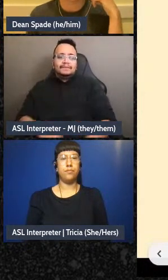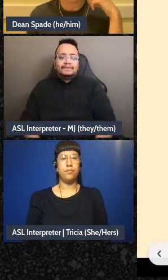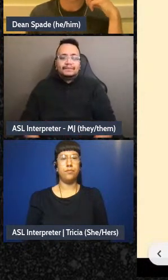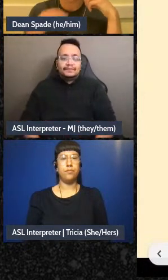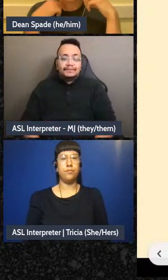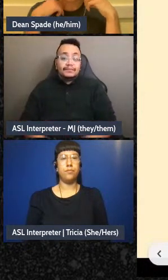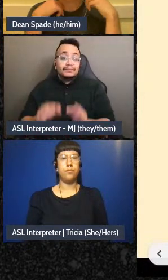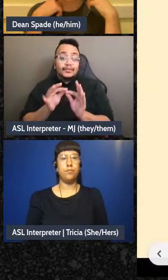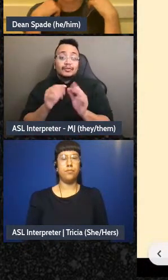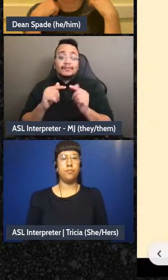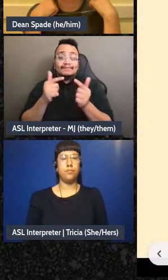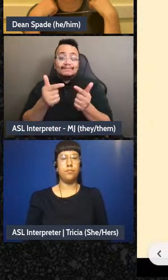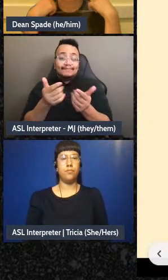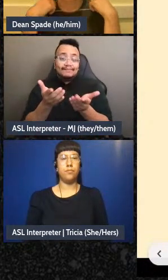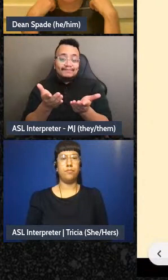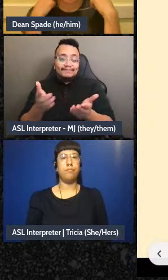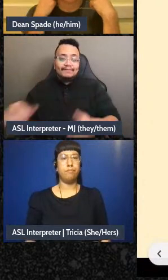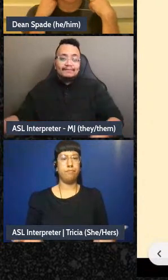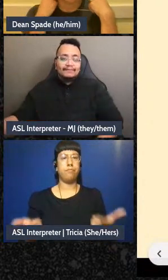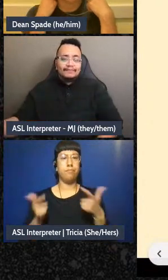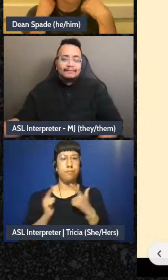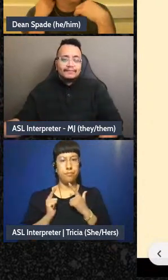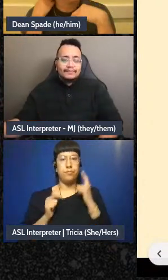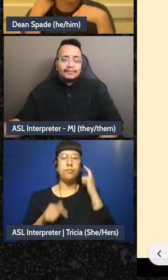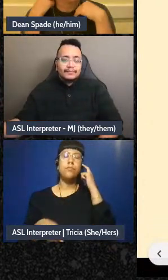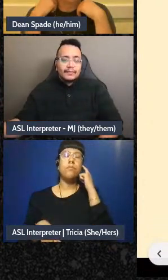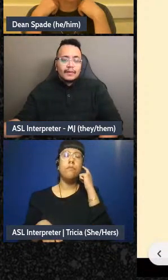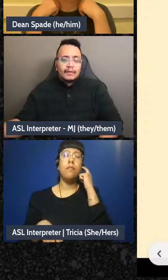We want to know how to tell if someone's left, you know, if I haven't been to any of